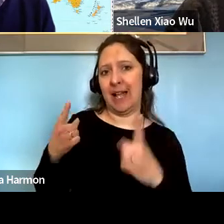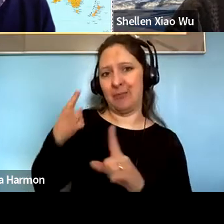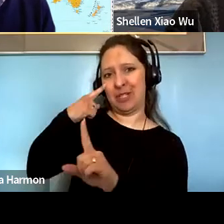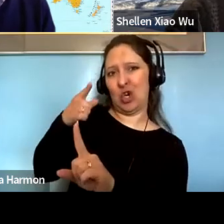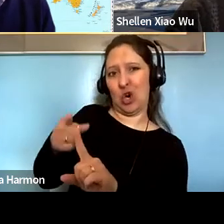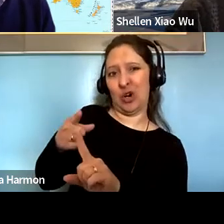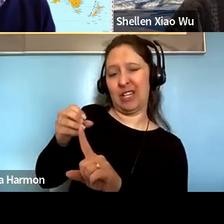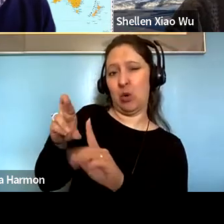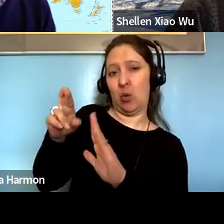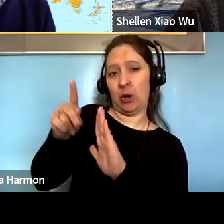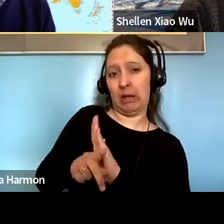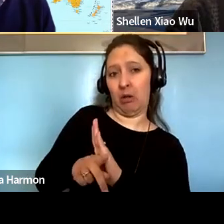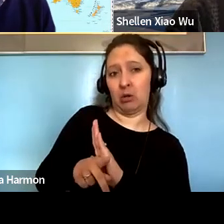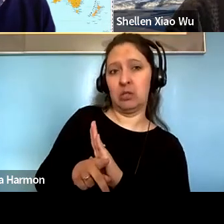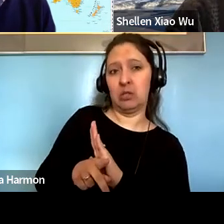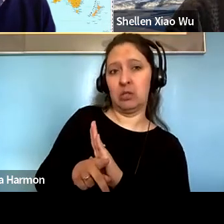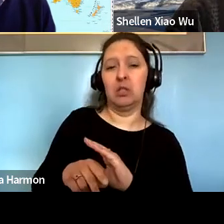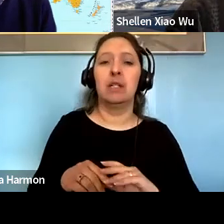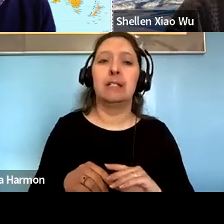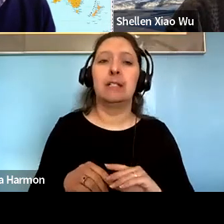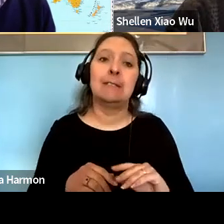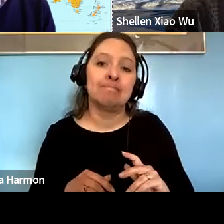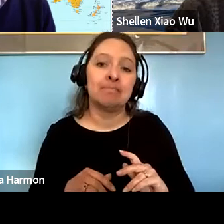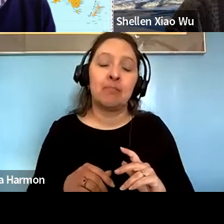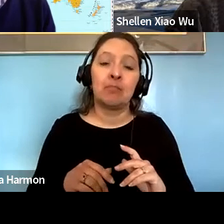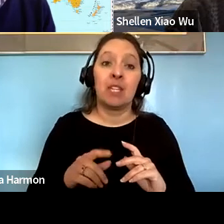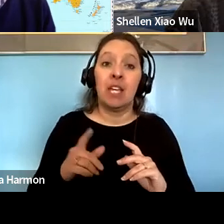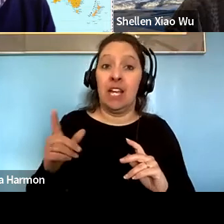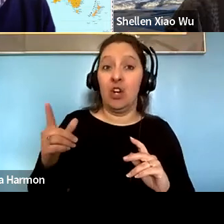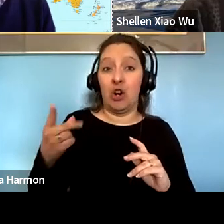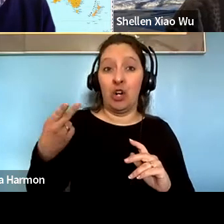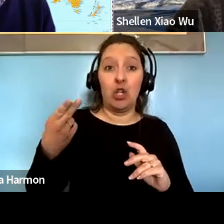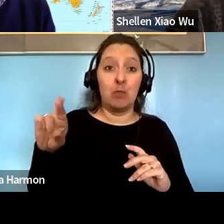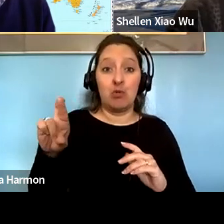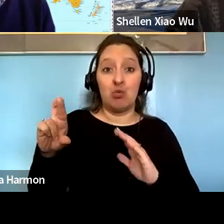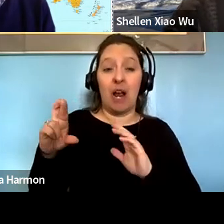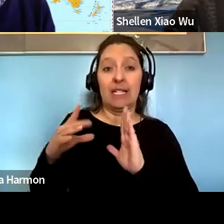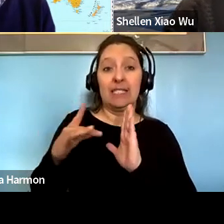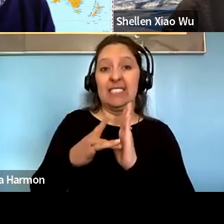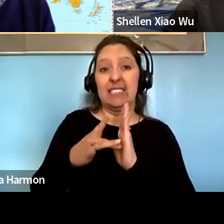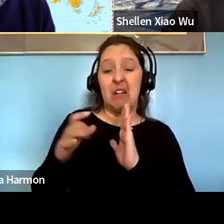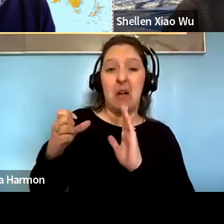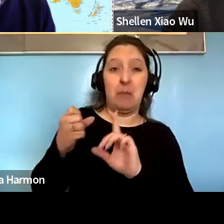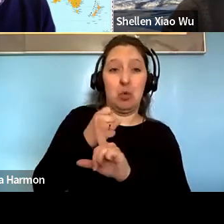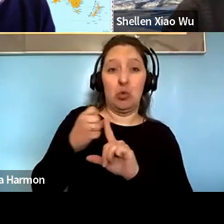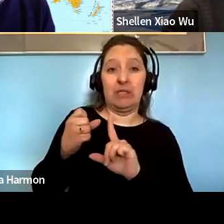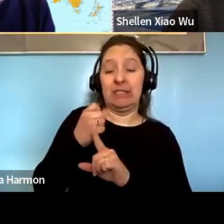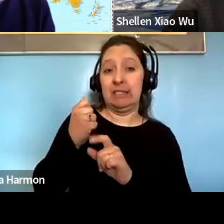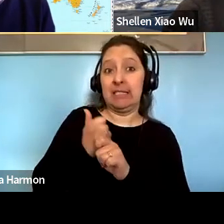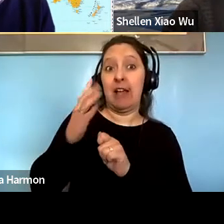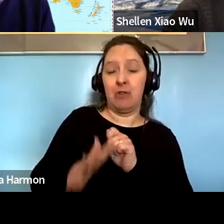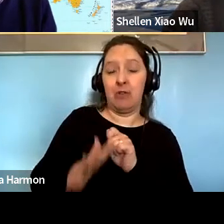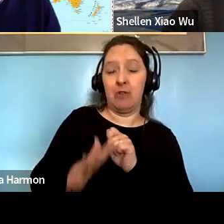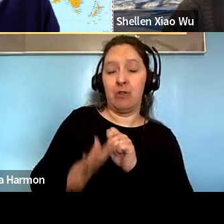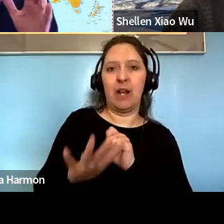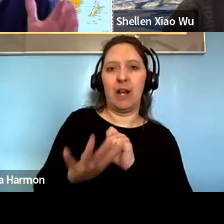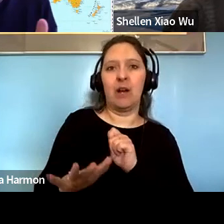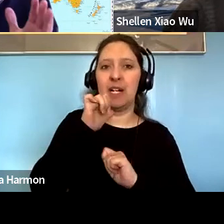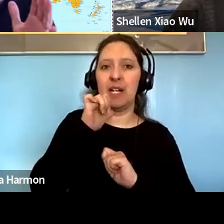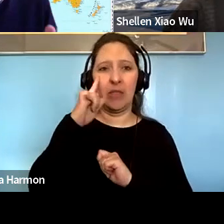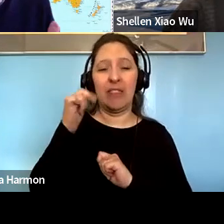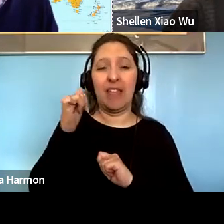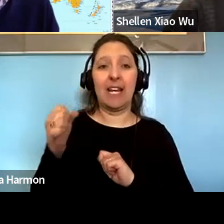Paul Gellert: And you know as as much as there are human rights abuses everywhere, I don't think Thailand is quite as high in attacking journalists, so I I just sort of wonder if you could speak to.